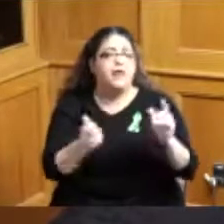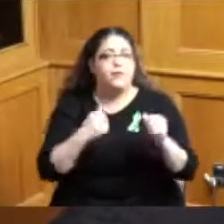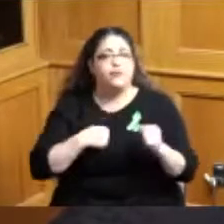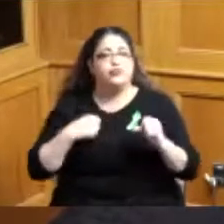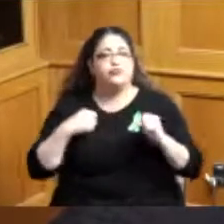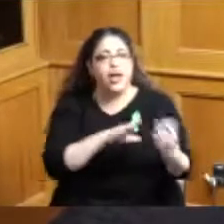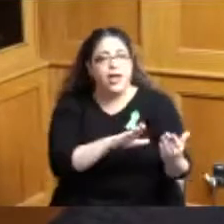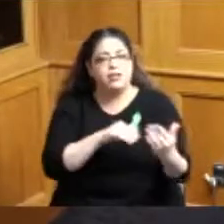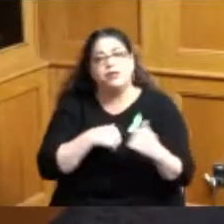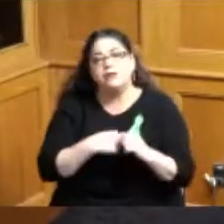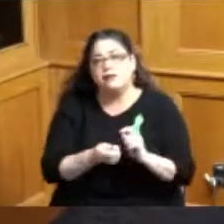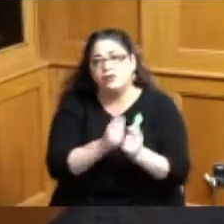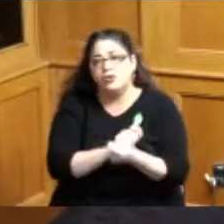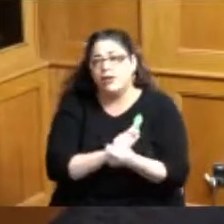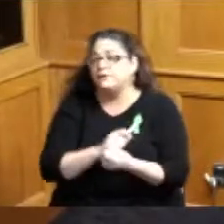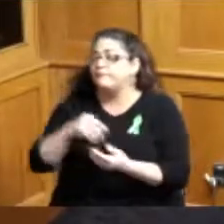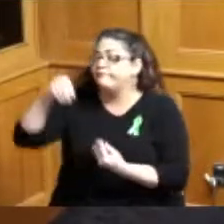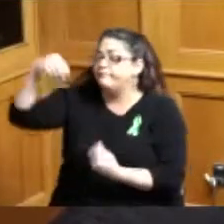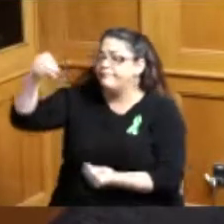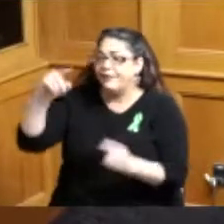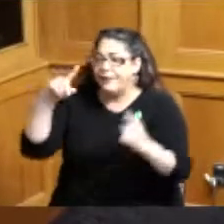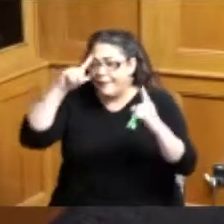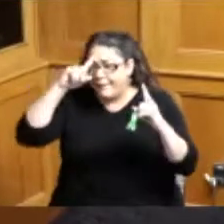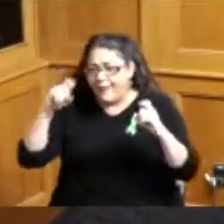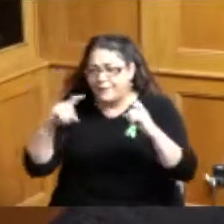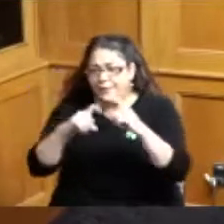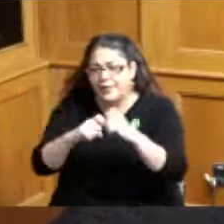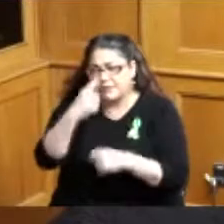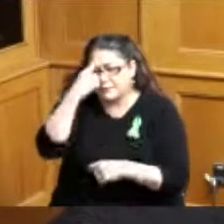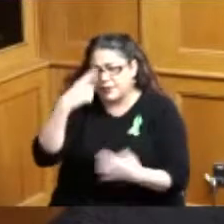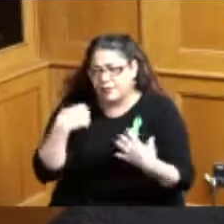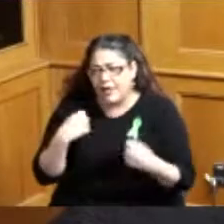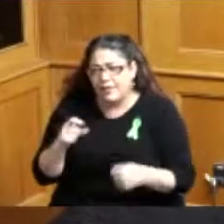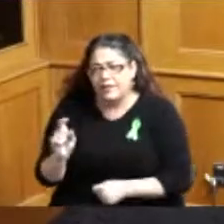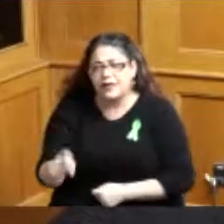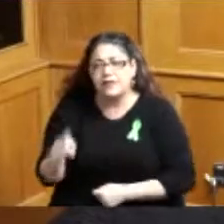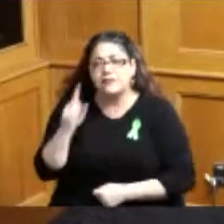whereas addressing the complex mental health needs of children youth and families today is